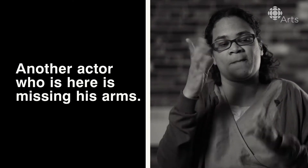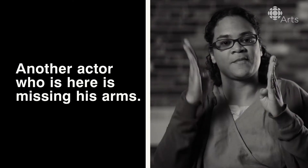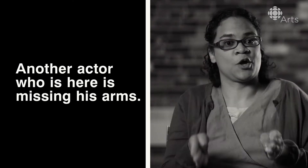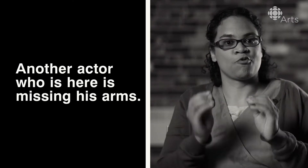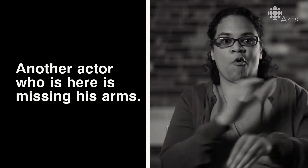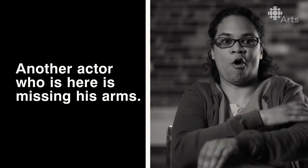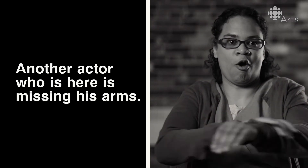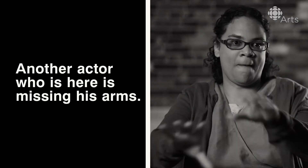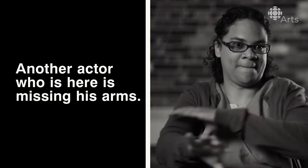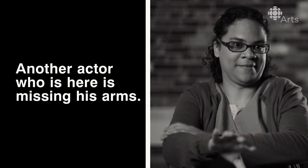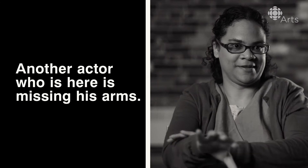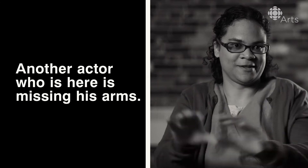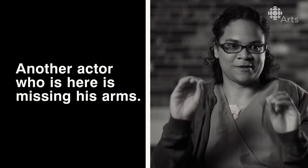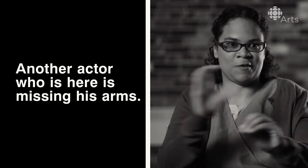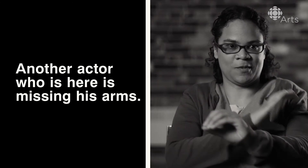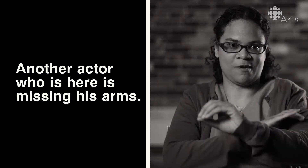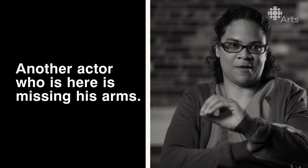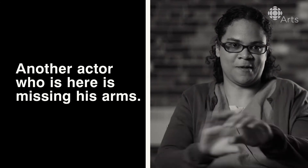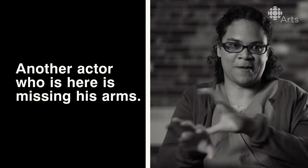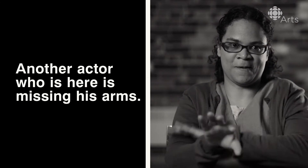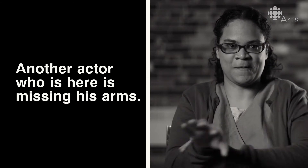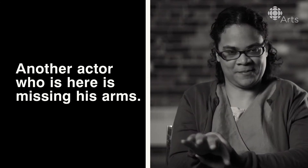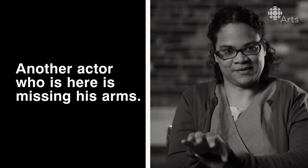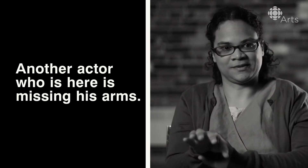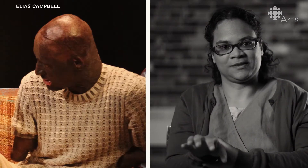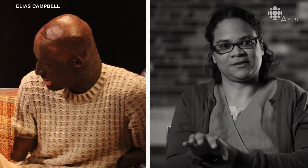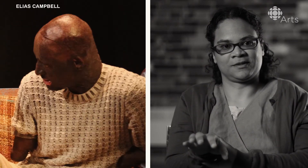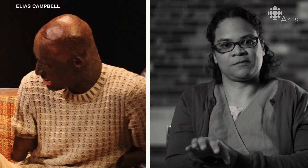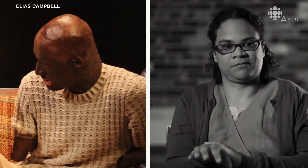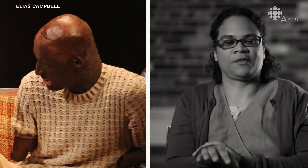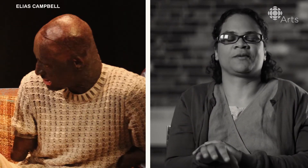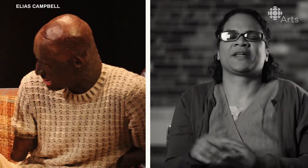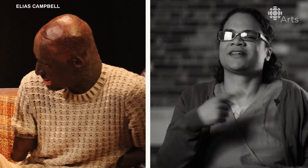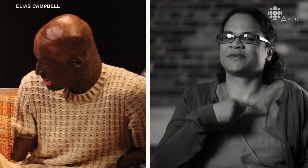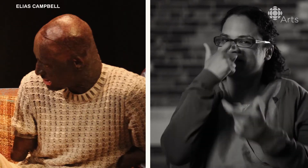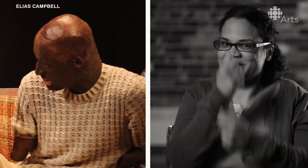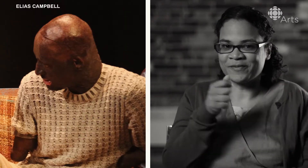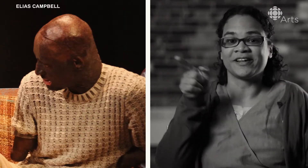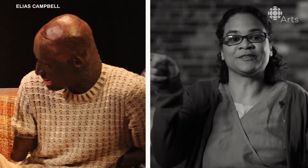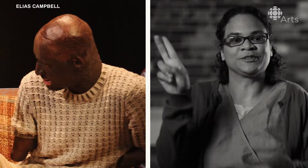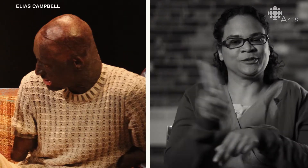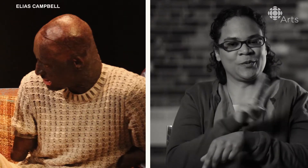Another actor who is here is missing his arms. And that's really interesting.